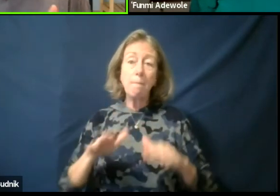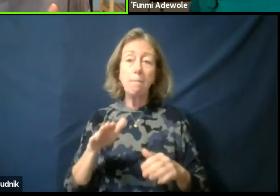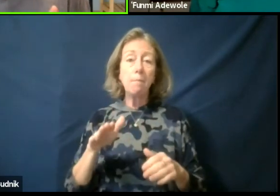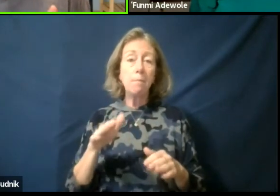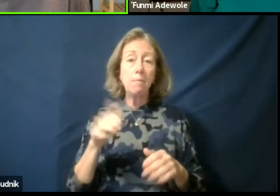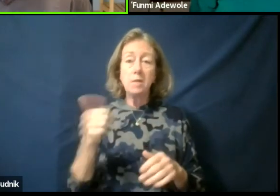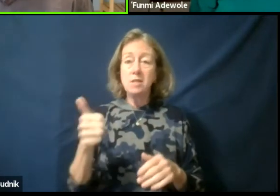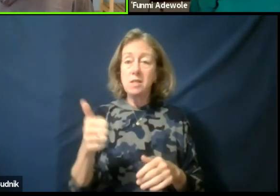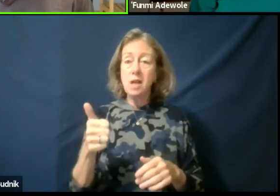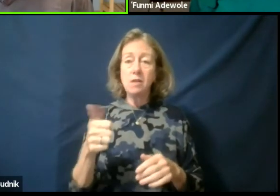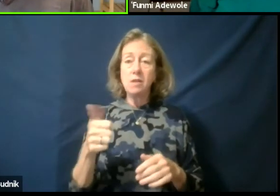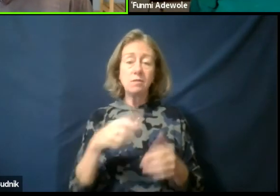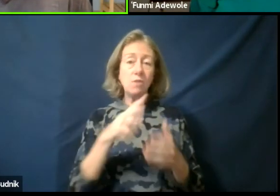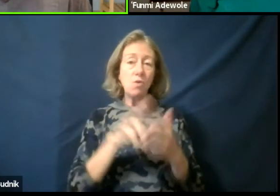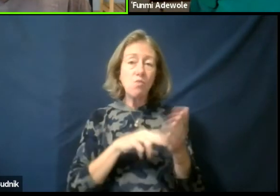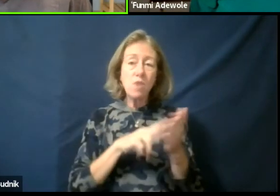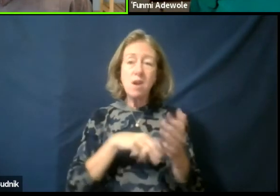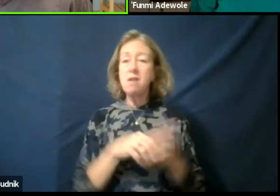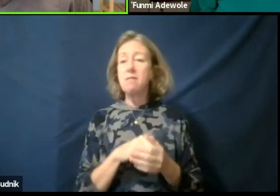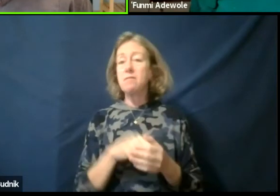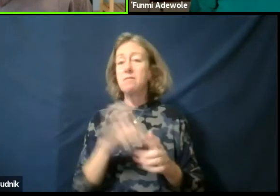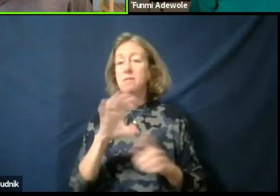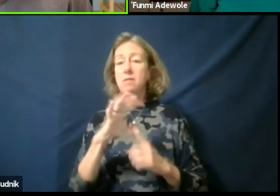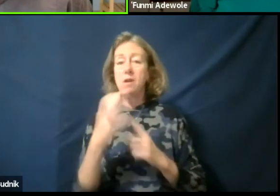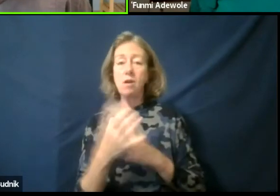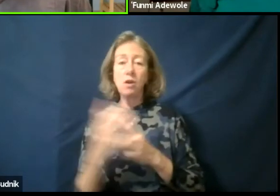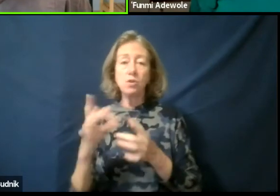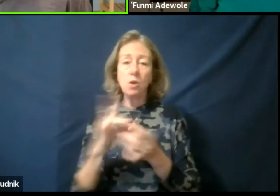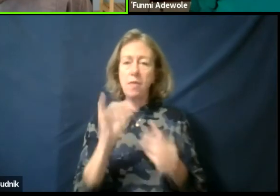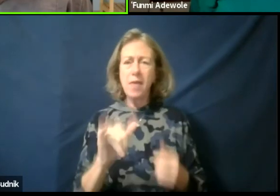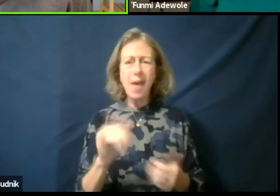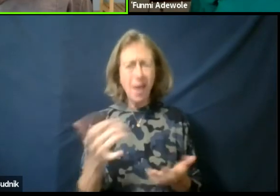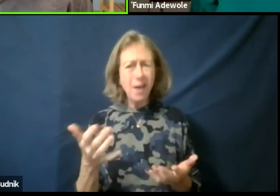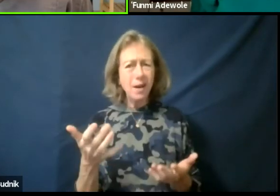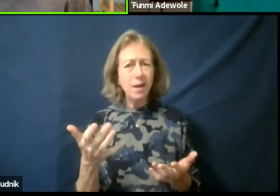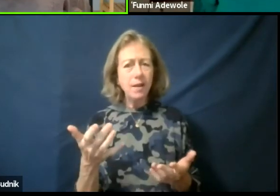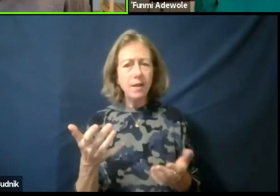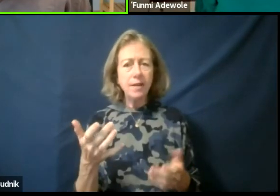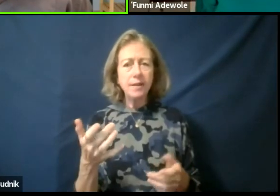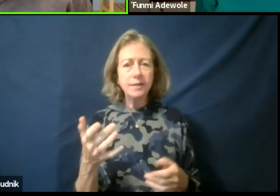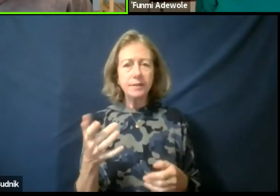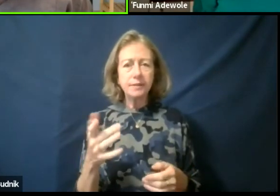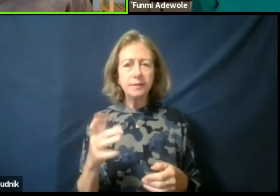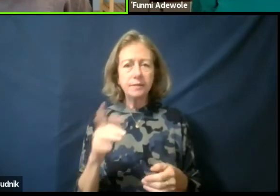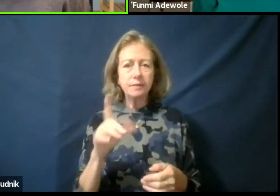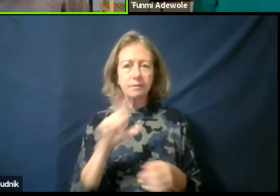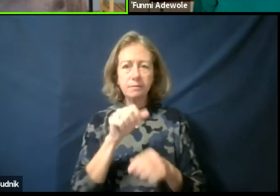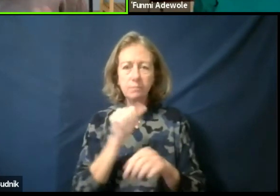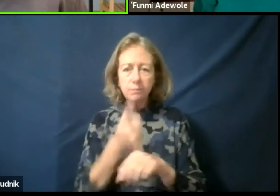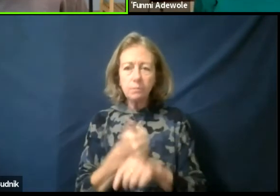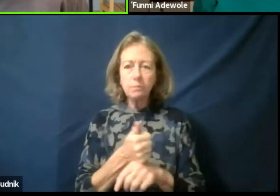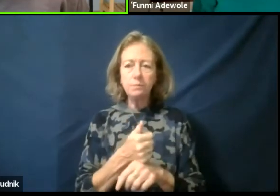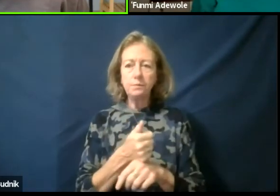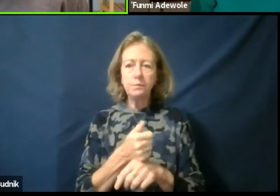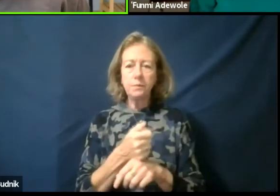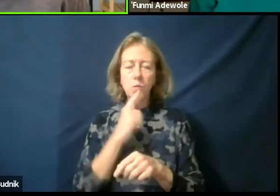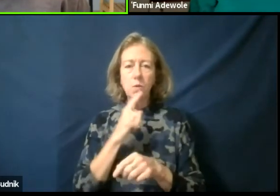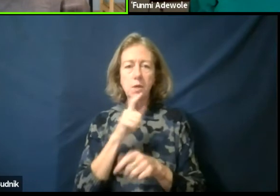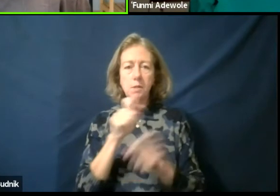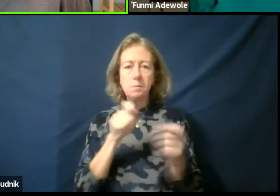you know the culture around it. The Anyos, right. For example the families that are specifically Anyos. Those that play drums, you know